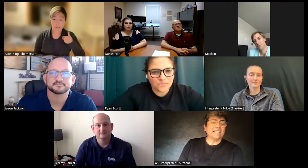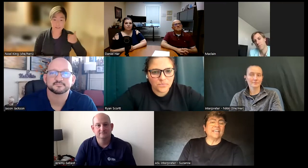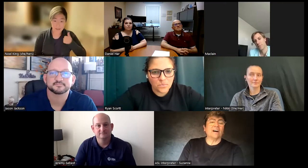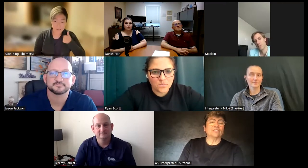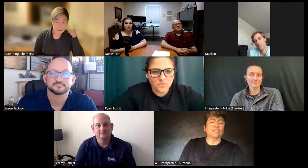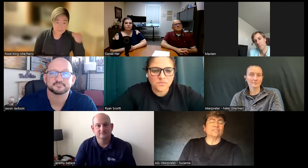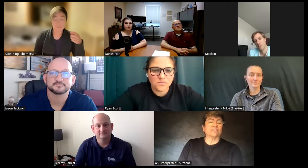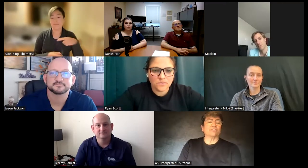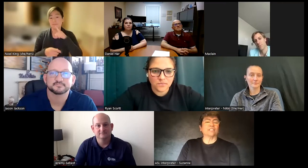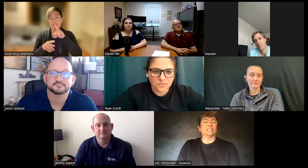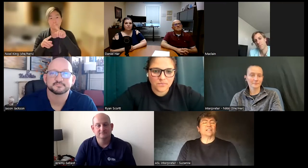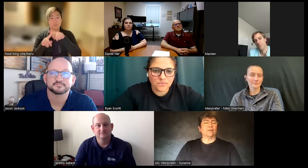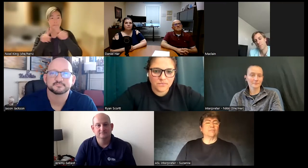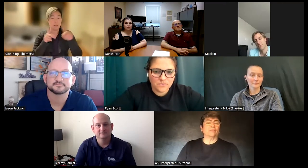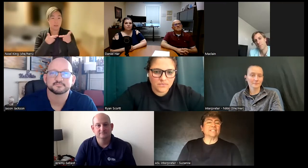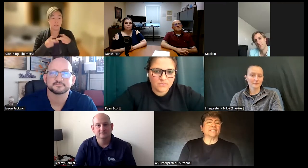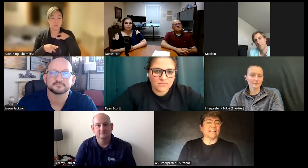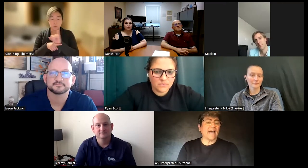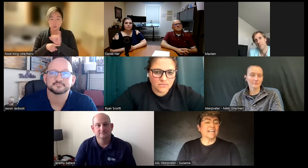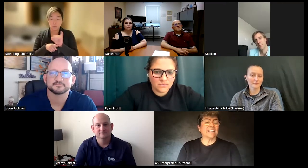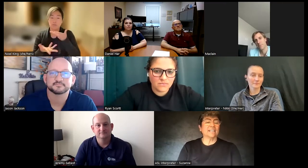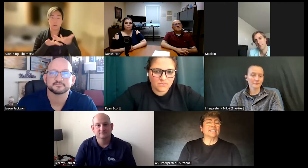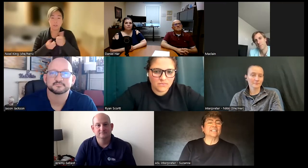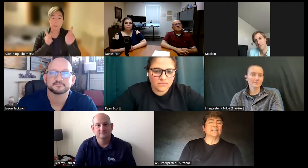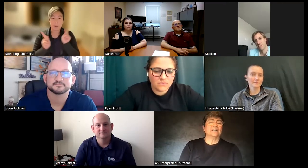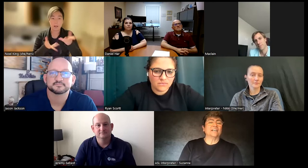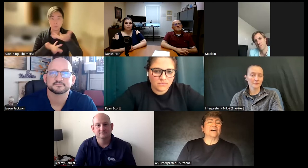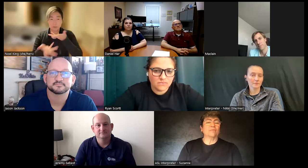all sorts of different uh places in Canada